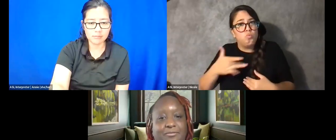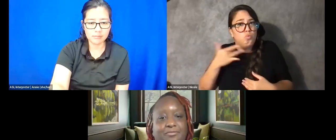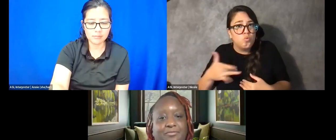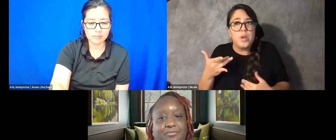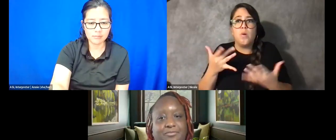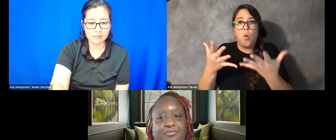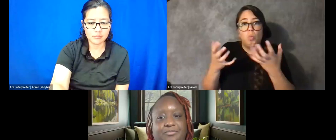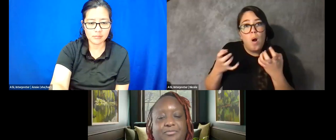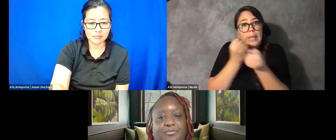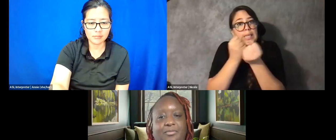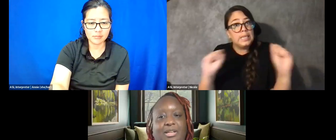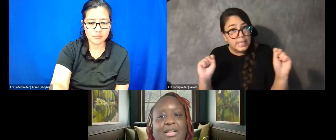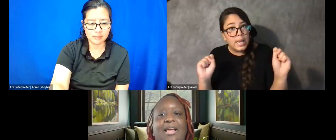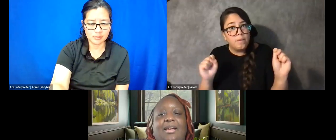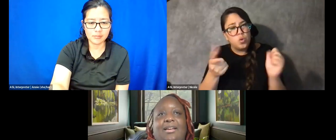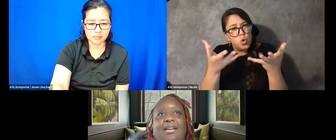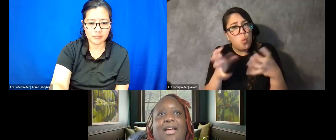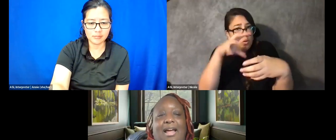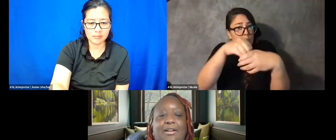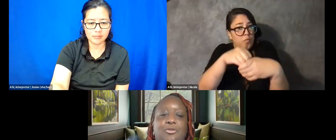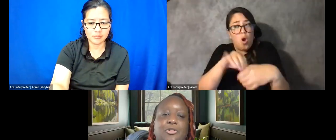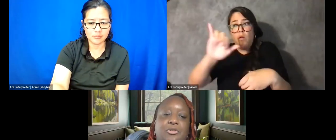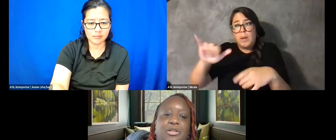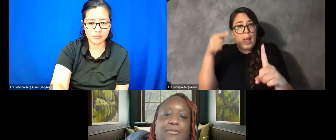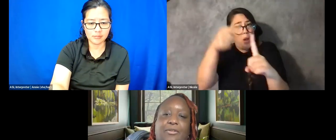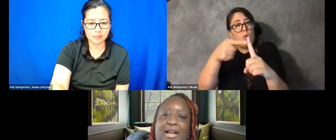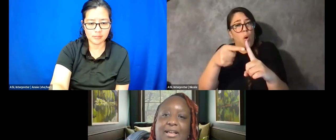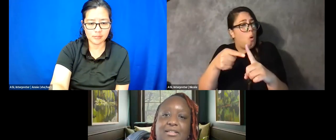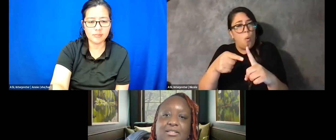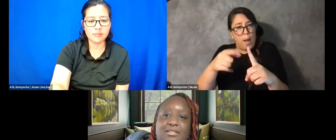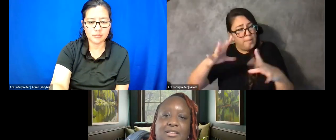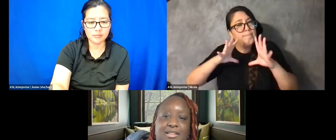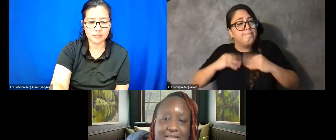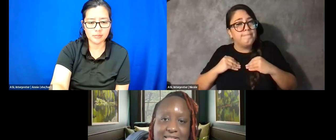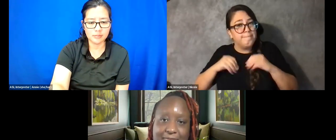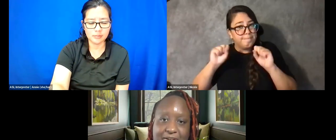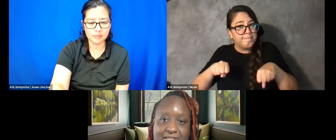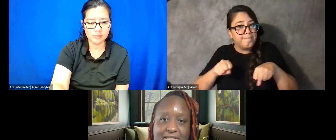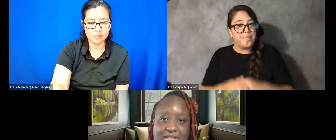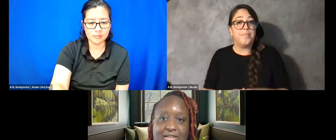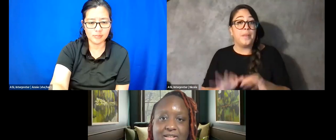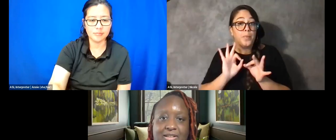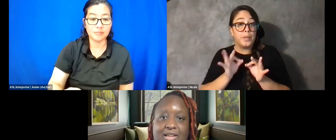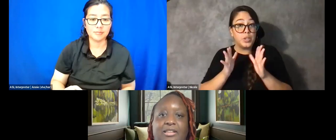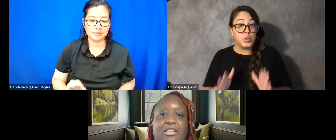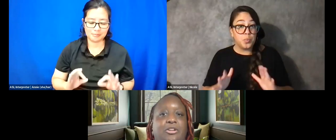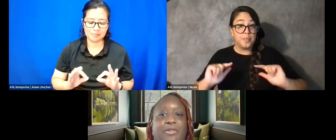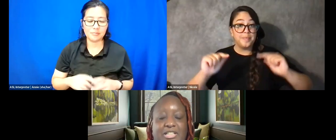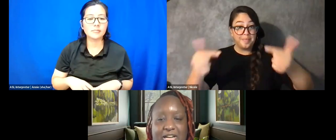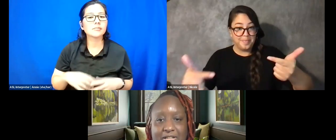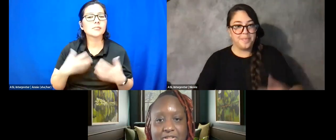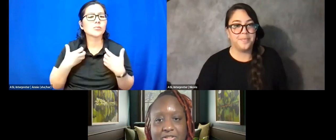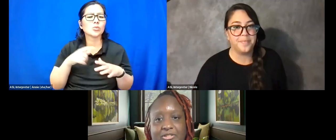And I just want you to not forget that this advocacy can lead to great change.